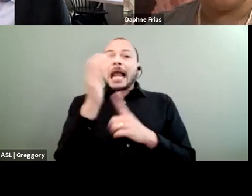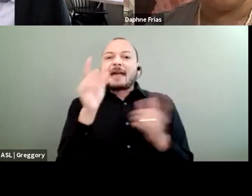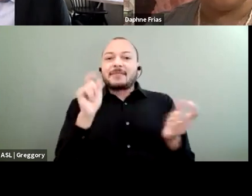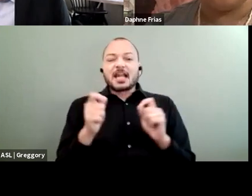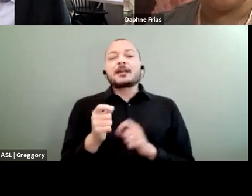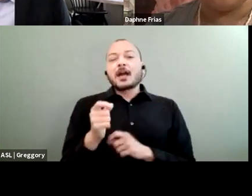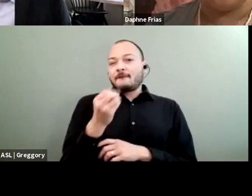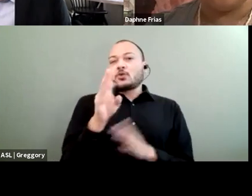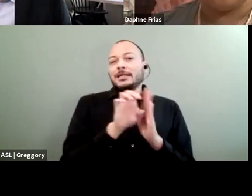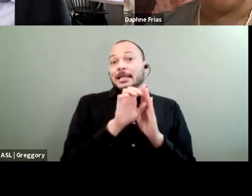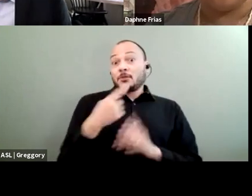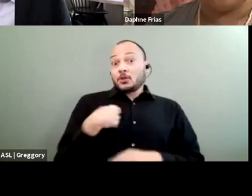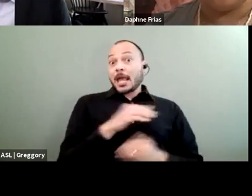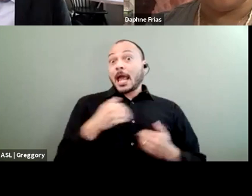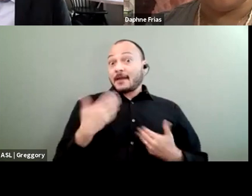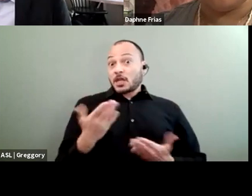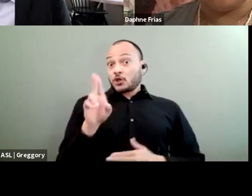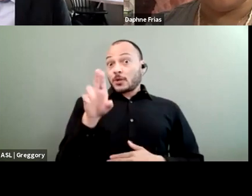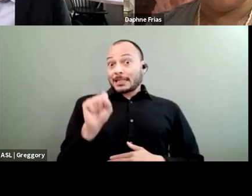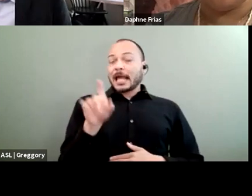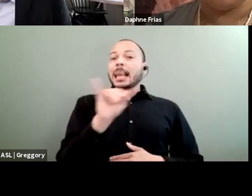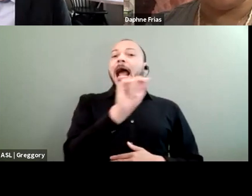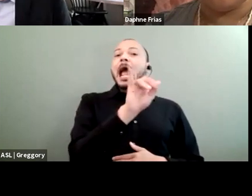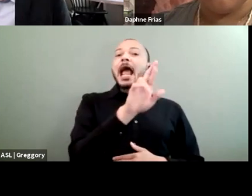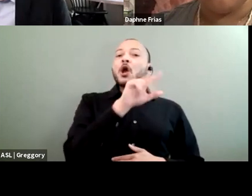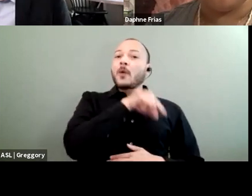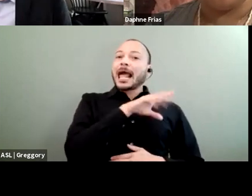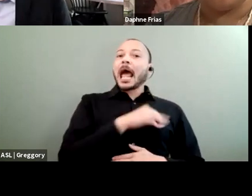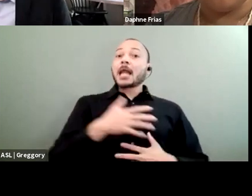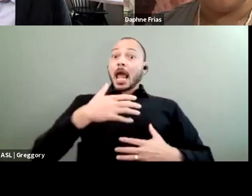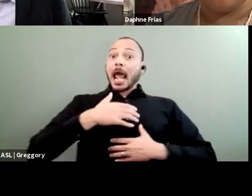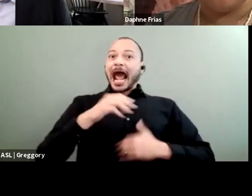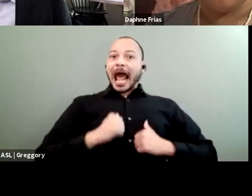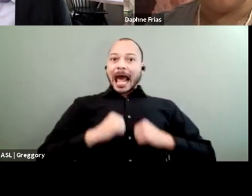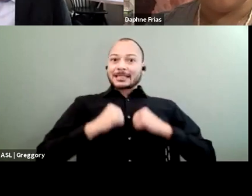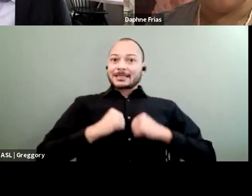in the US are like air quality and asthma in African-American communities.